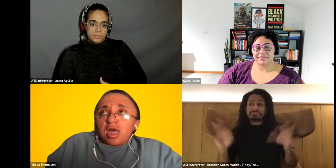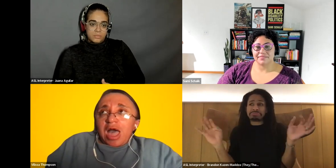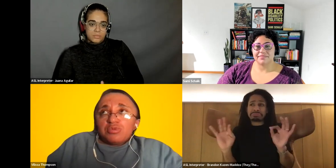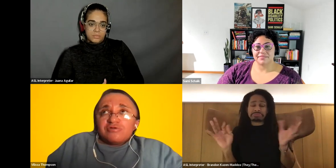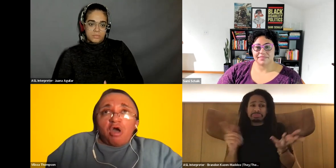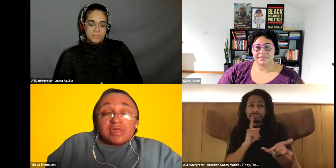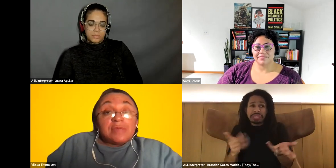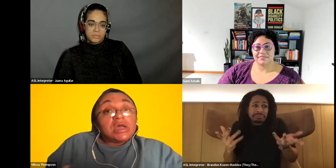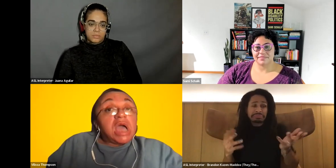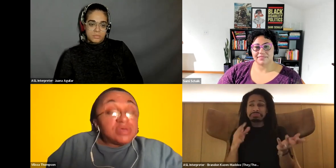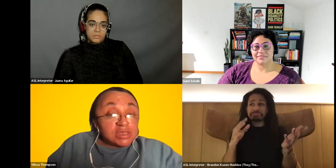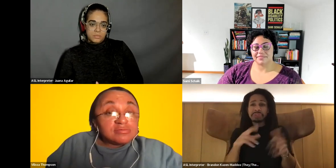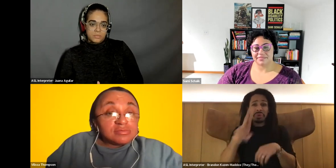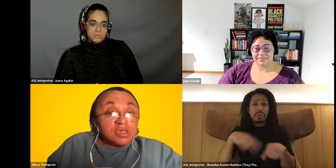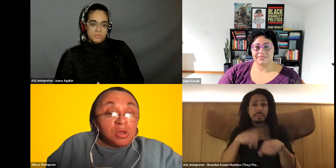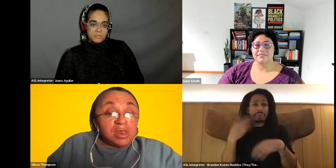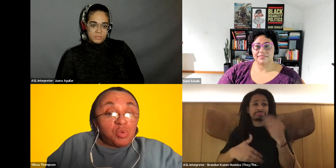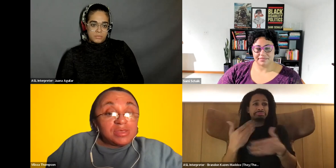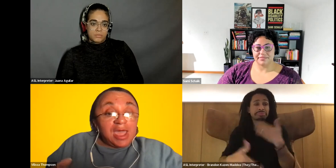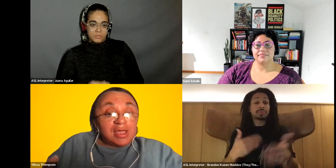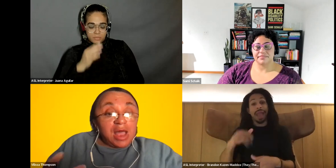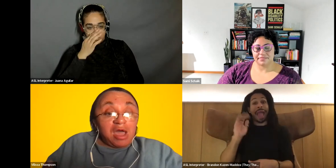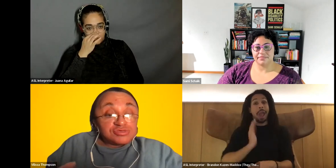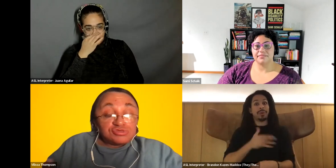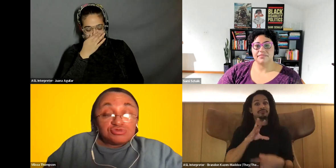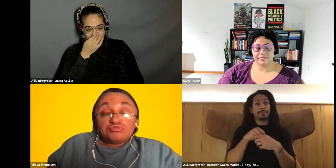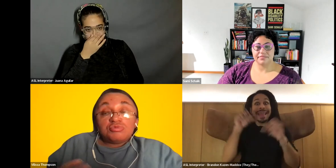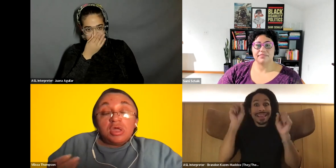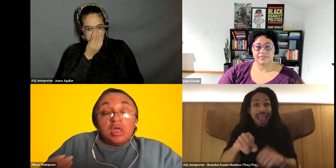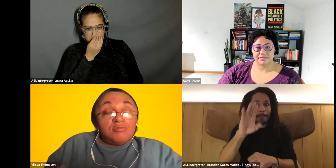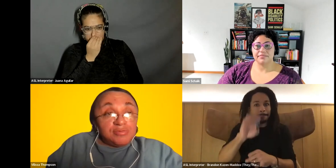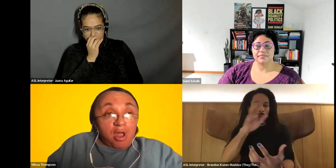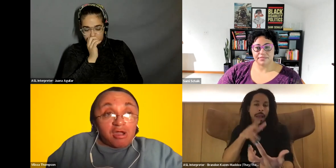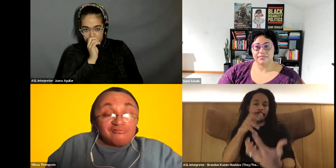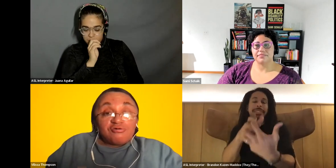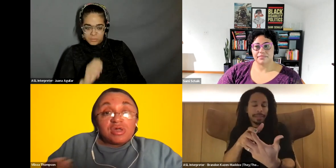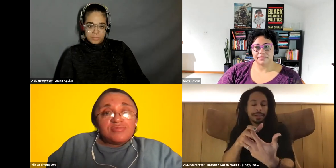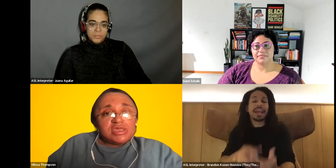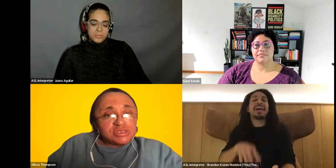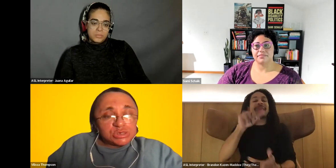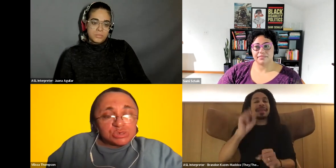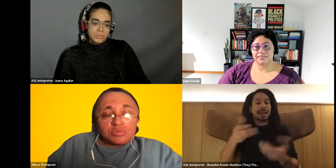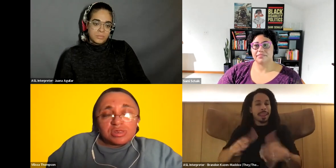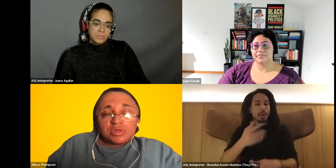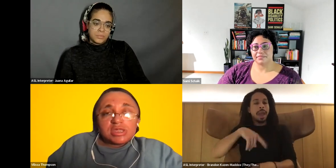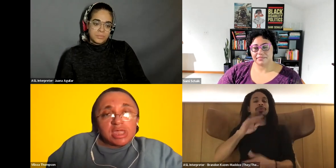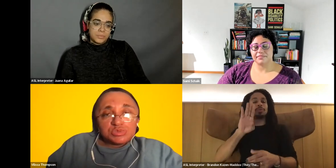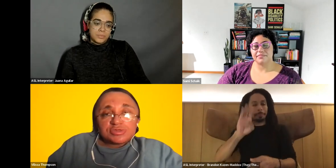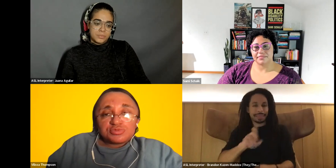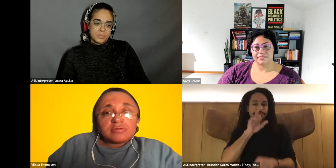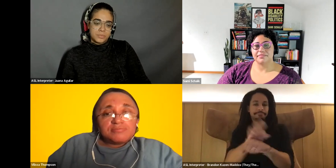Vilissa Thompson: our involvement can be accommodated, you know, in a way that allows us to be powerful and to be intention on the way that we engage with as well.